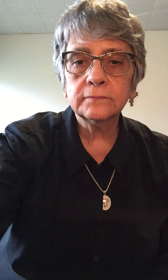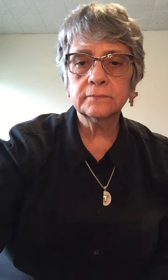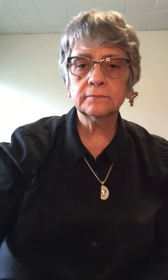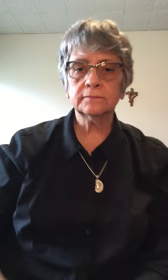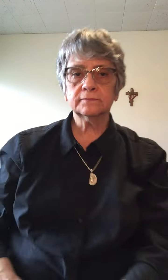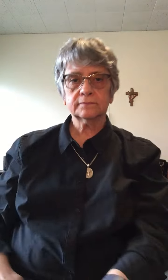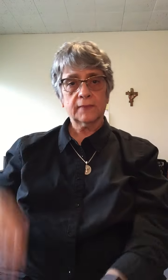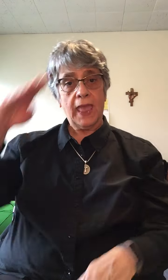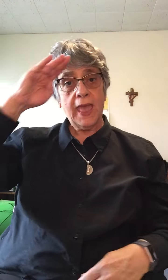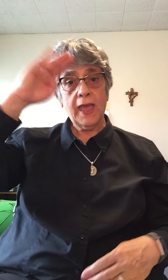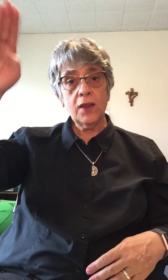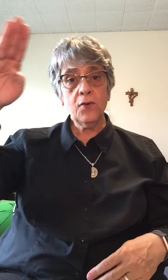[Sister Conchetta speaking and signing] Hello!